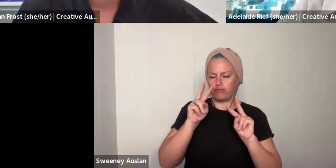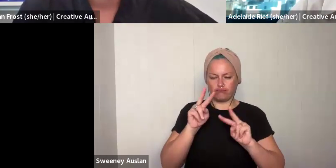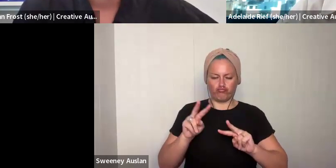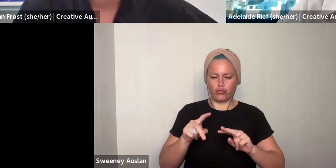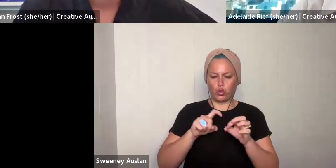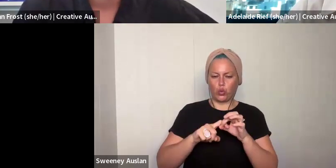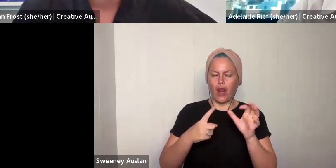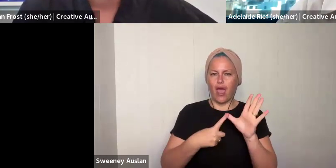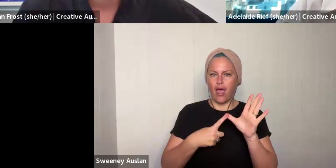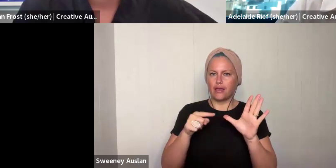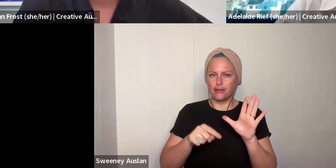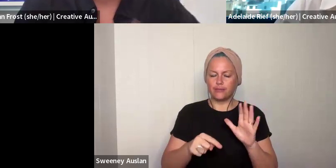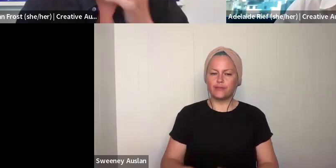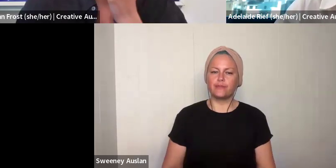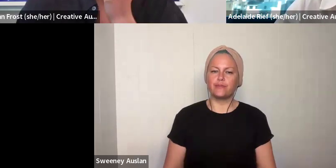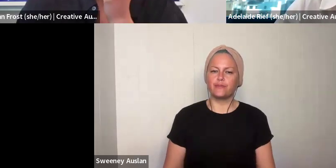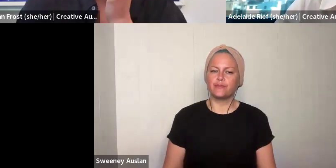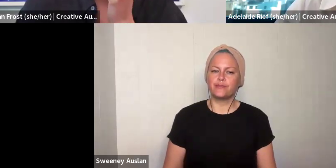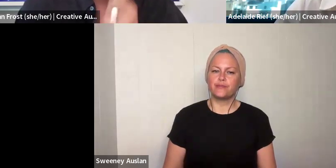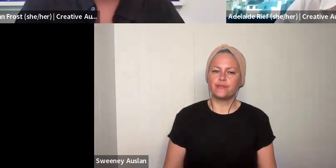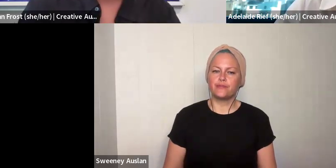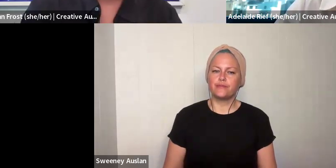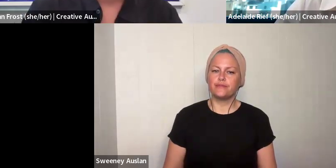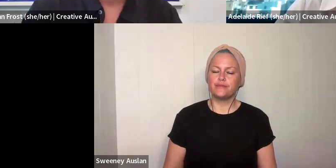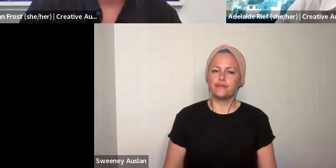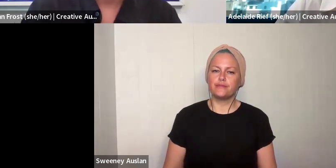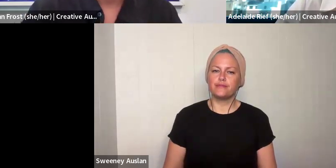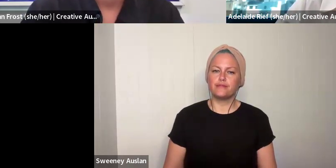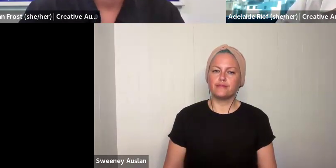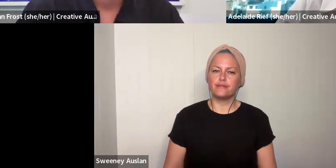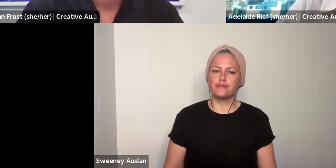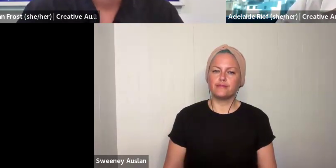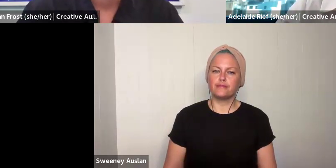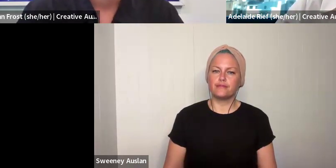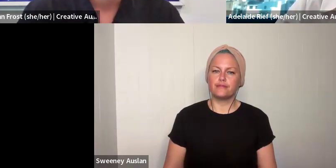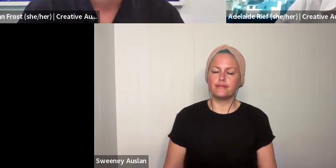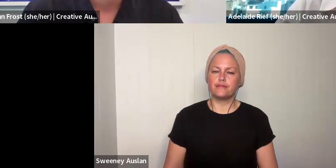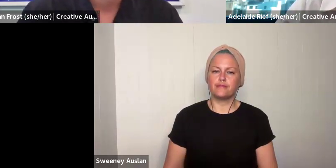support that you might need. OK. I will take a final look at the Q&A.